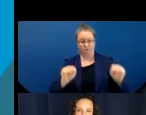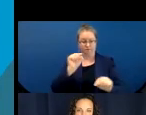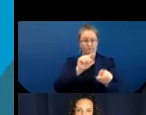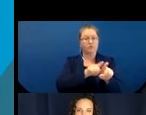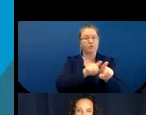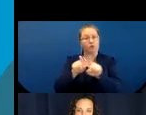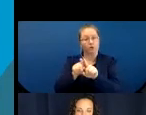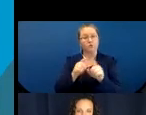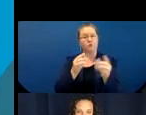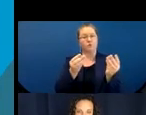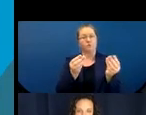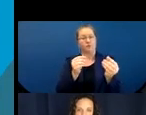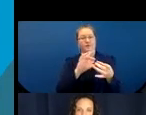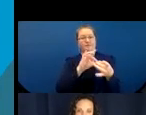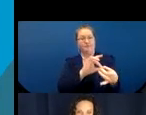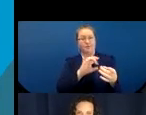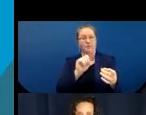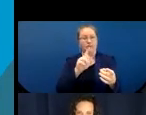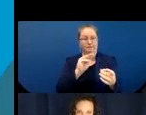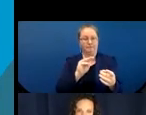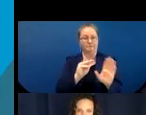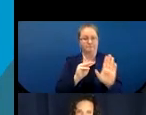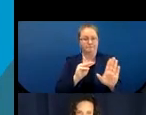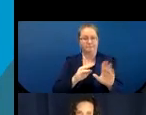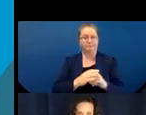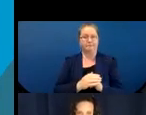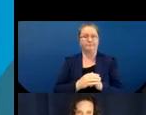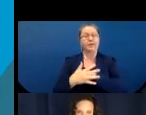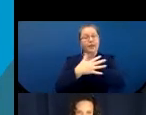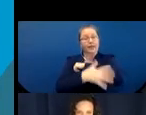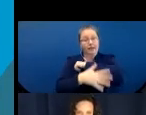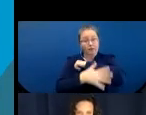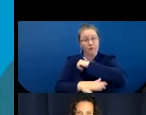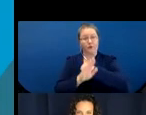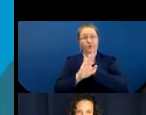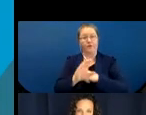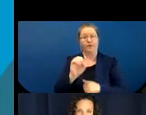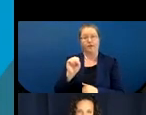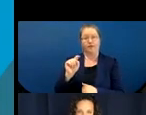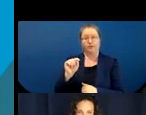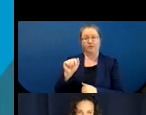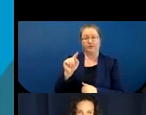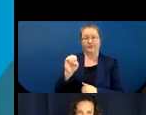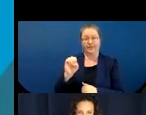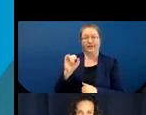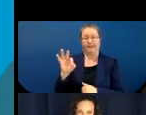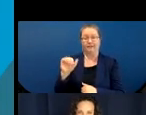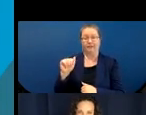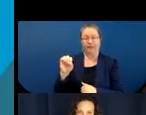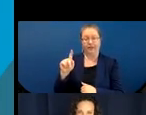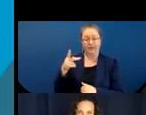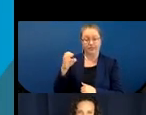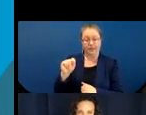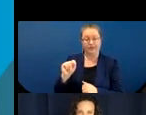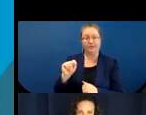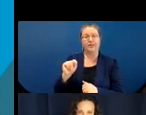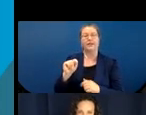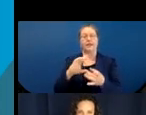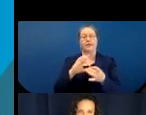of a stem. In Navajo the stative aspect marker si- adds to the orientation, so it's not necessarily